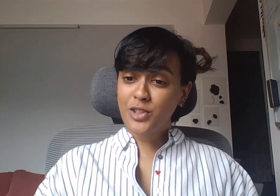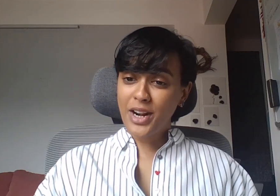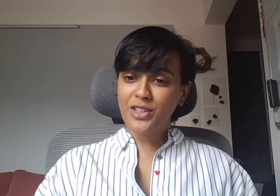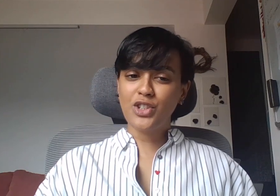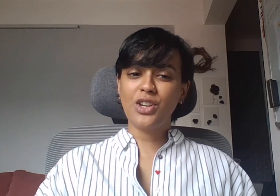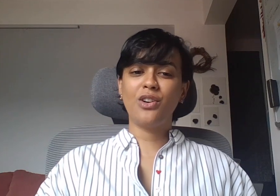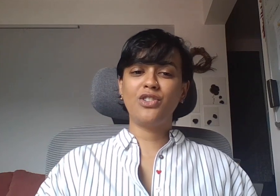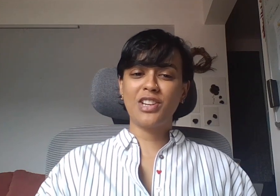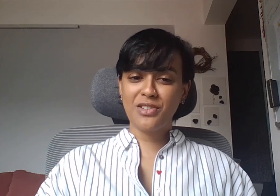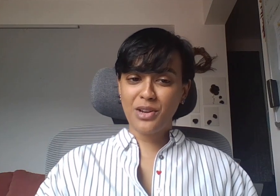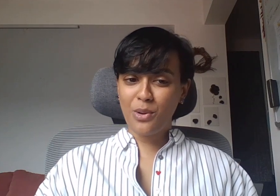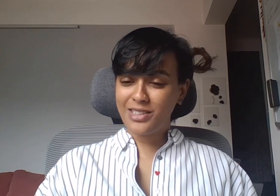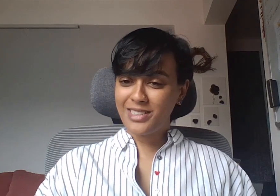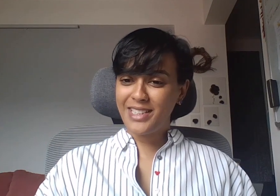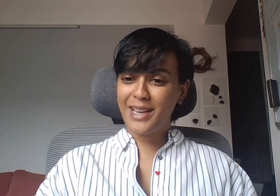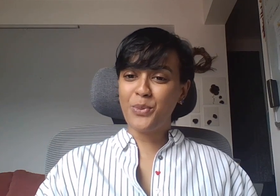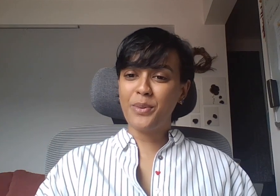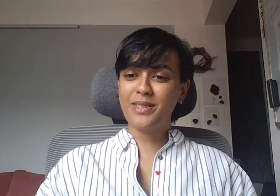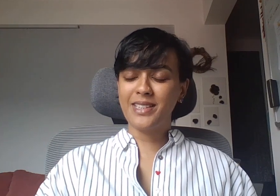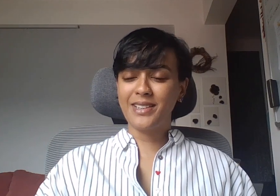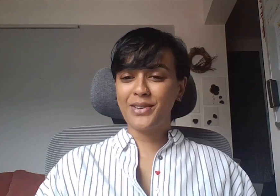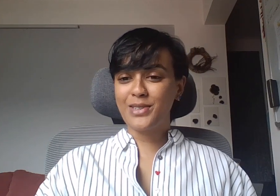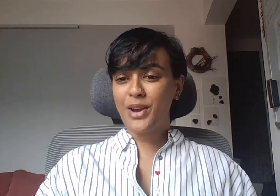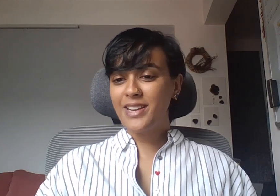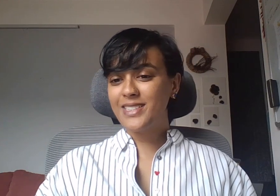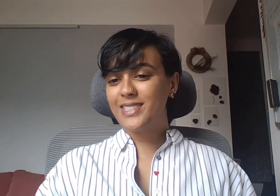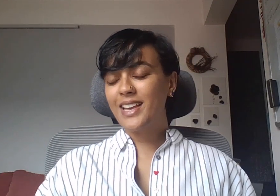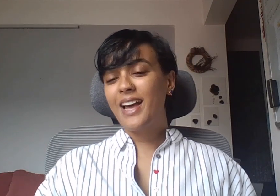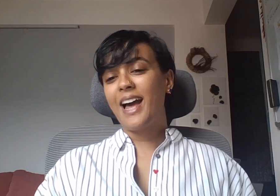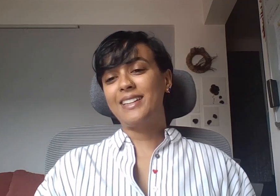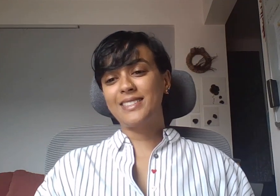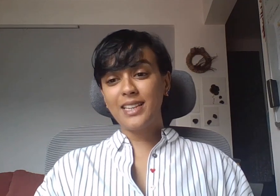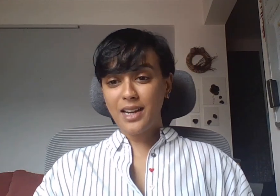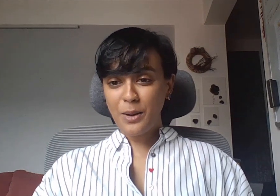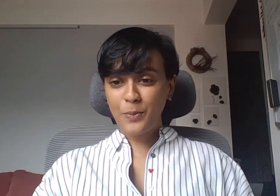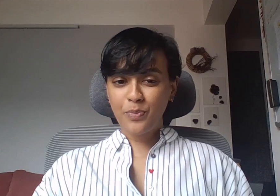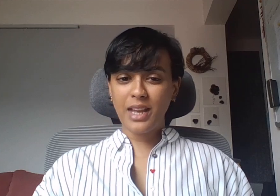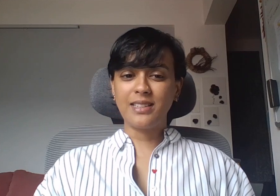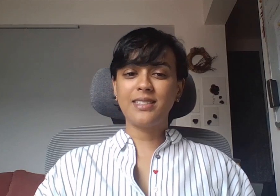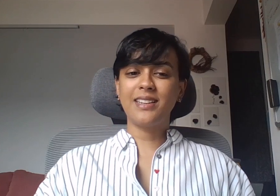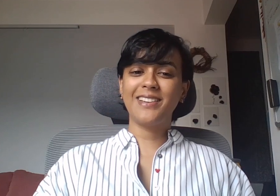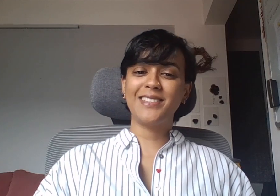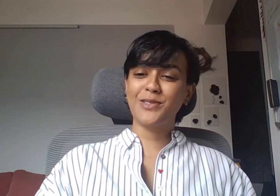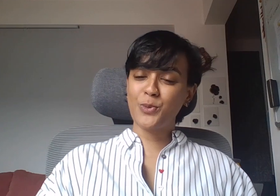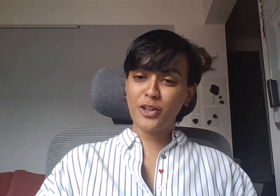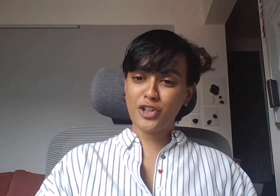strategy on gender equality and women's and girls' rights at SIDA, and SIDA is the Swedish